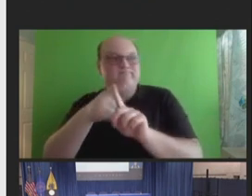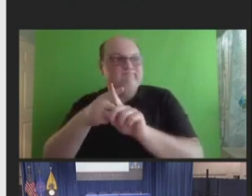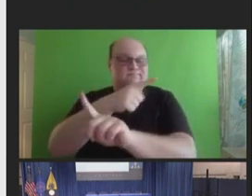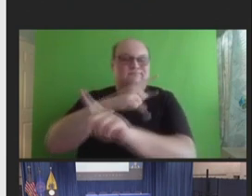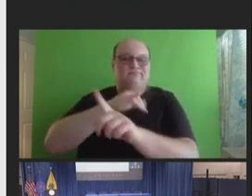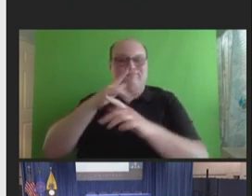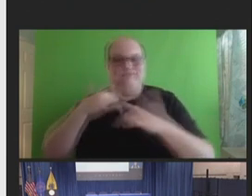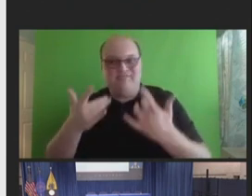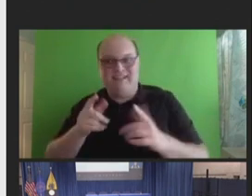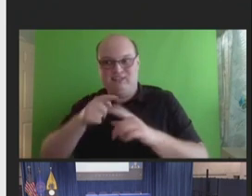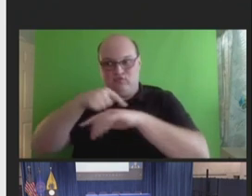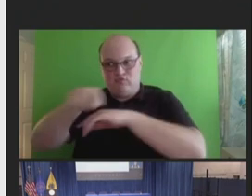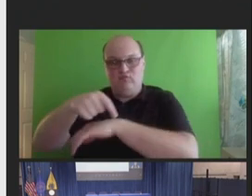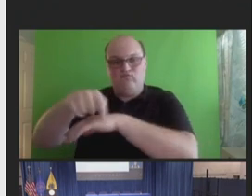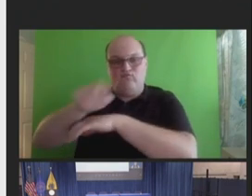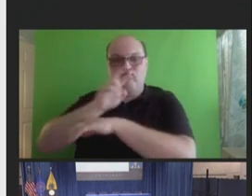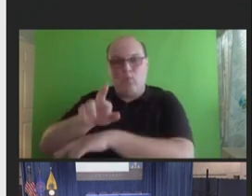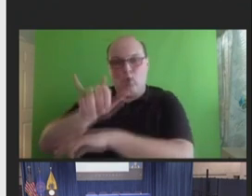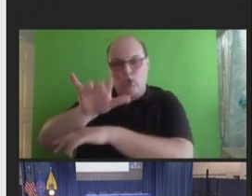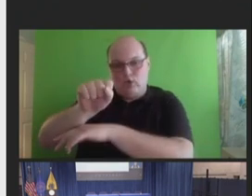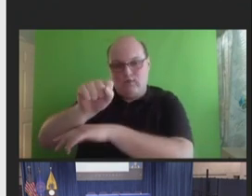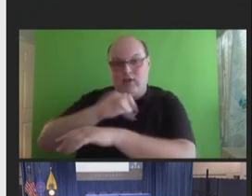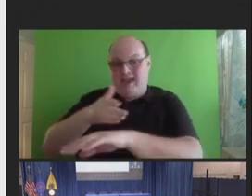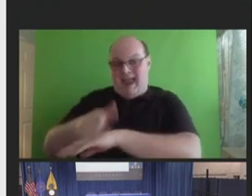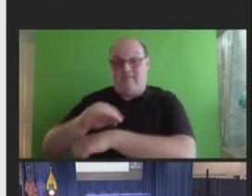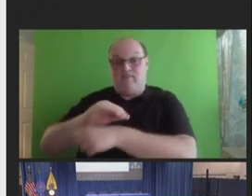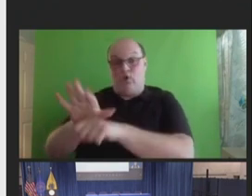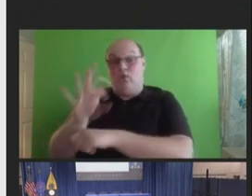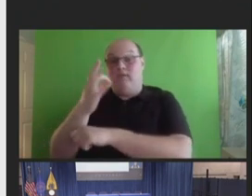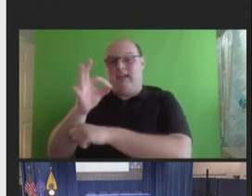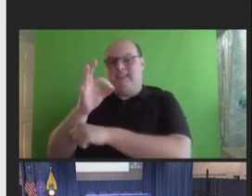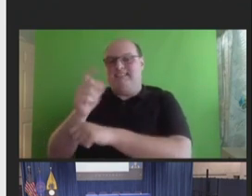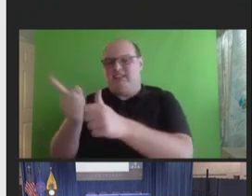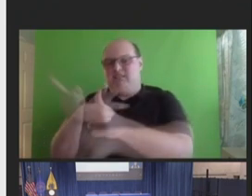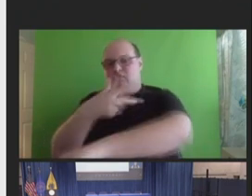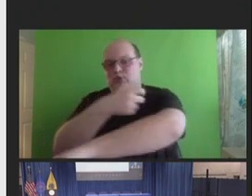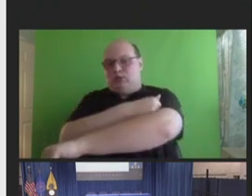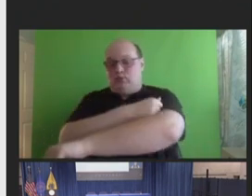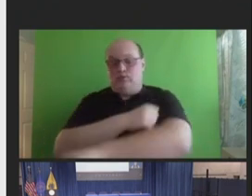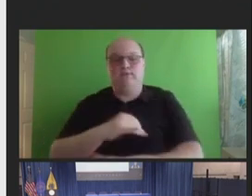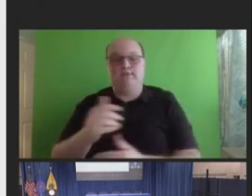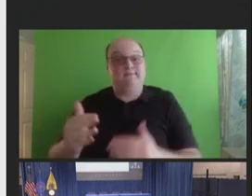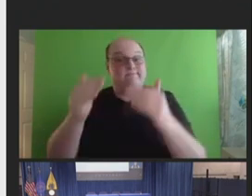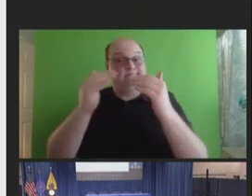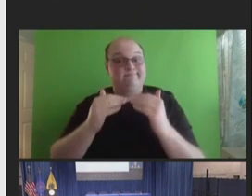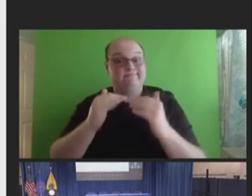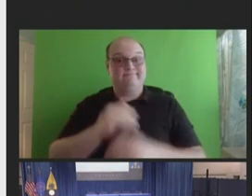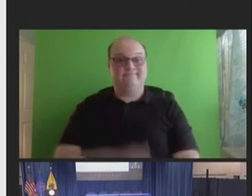after an mRNA COVID-19 first booster dose. Next slide.